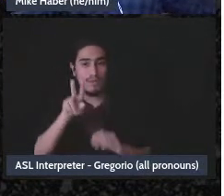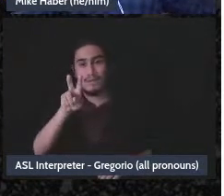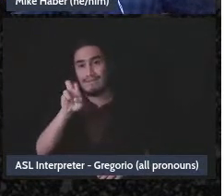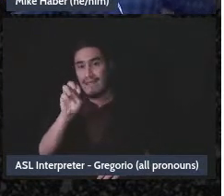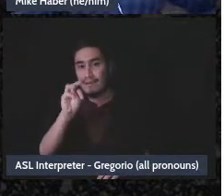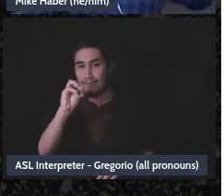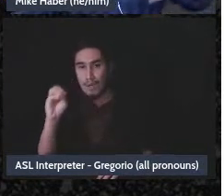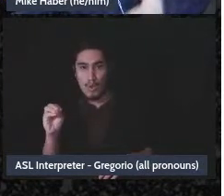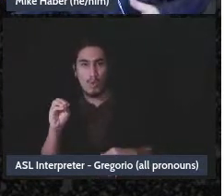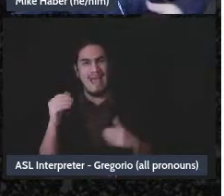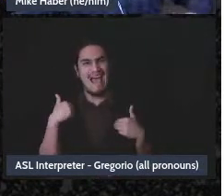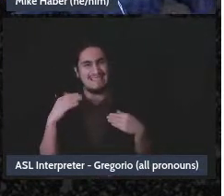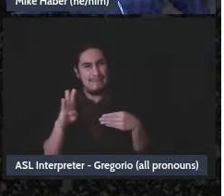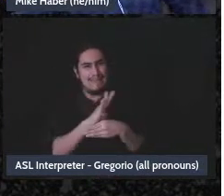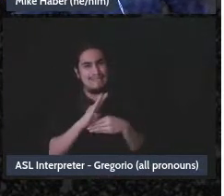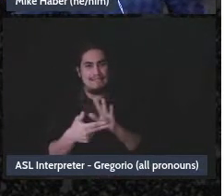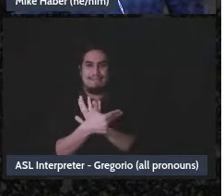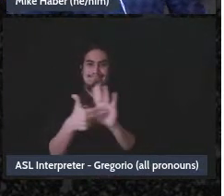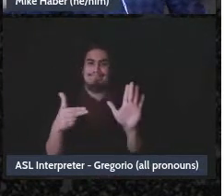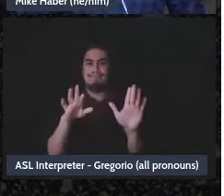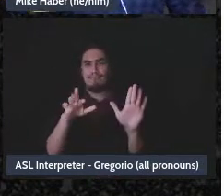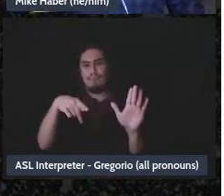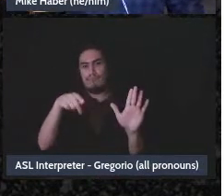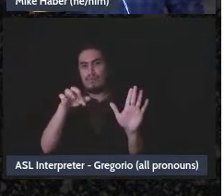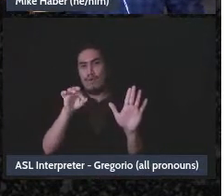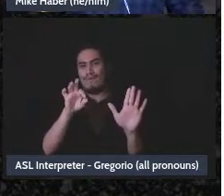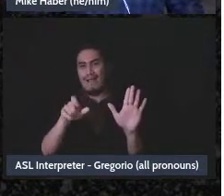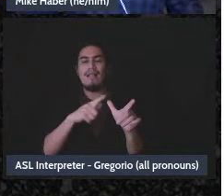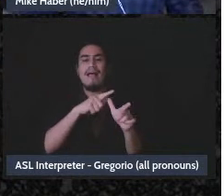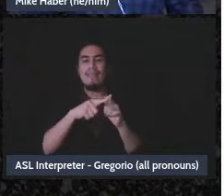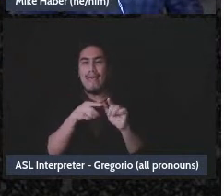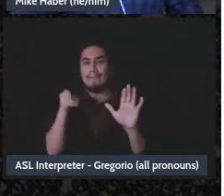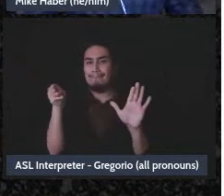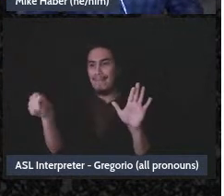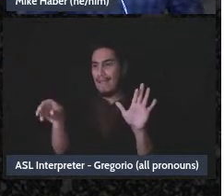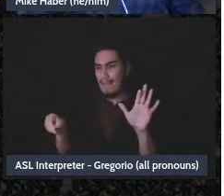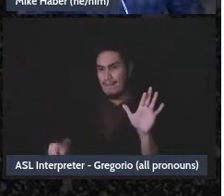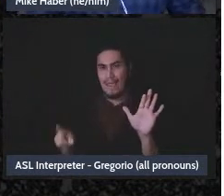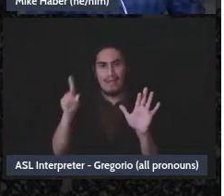profile and then paying out in the form of money or groceries or whatever it might be.